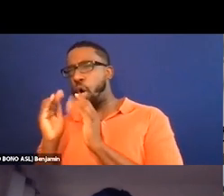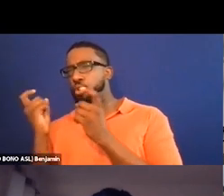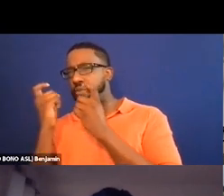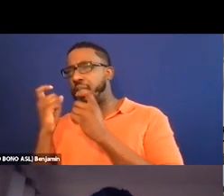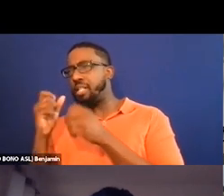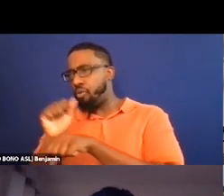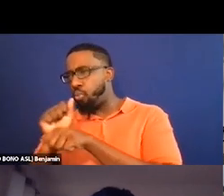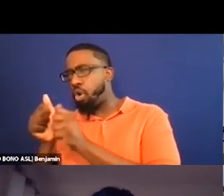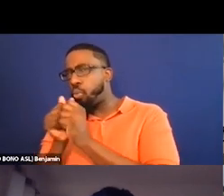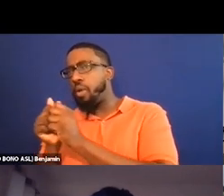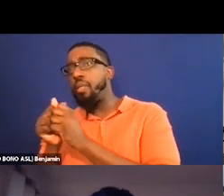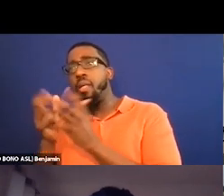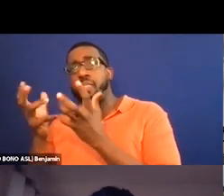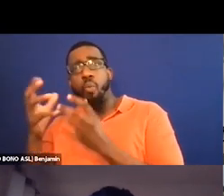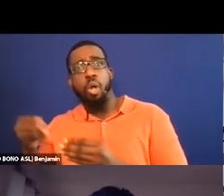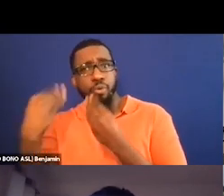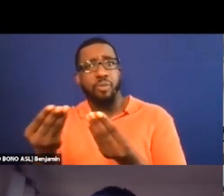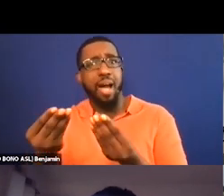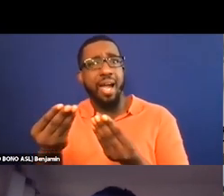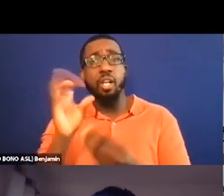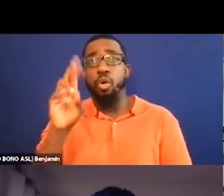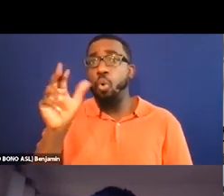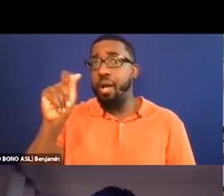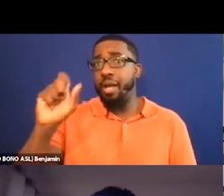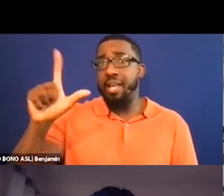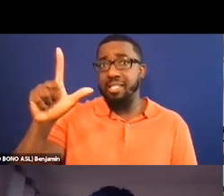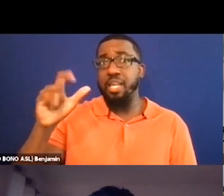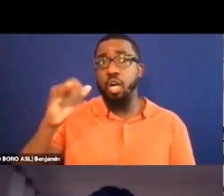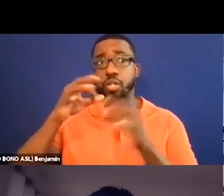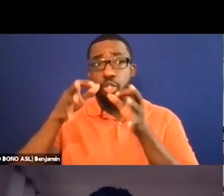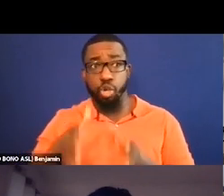would love to provide assistive devices or ASL interpreters but we're barely surviving, even before COVID.